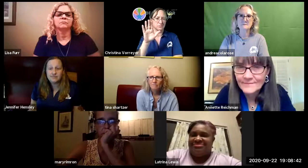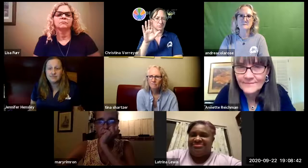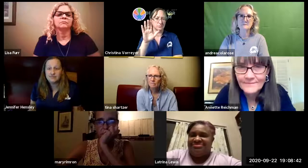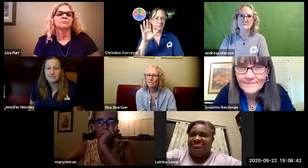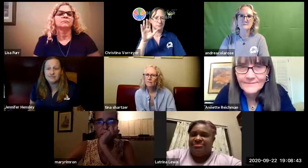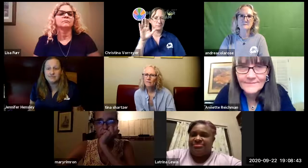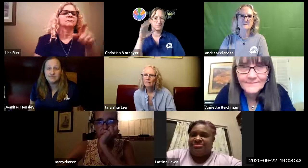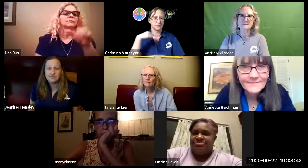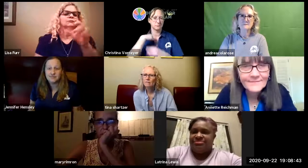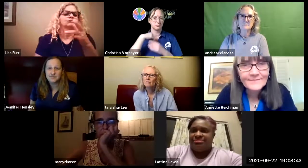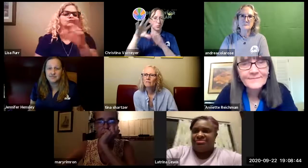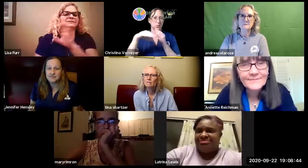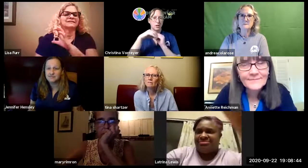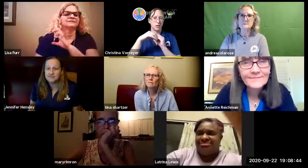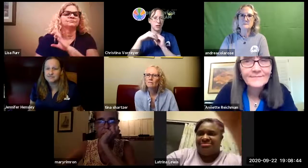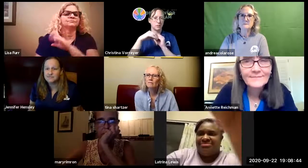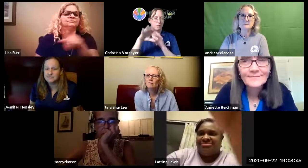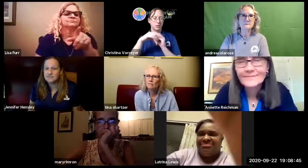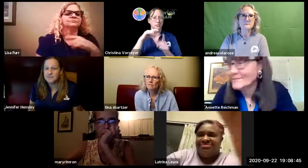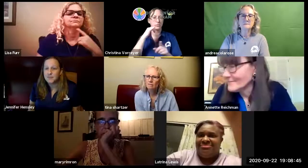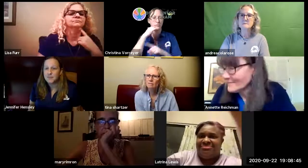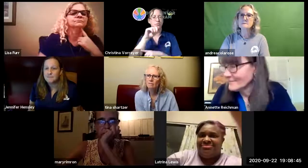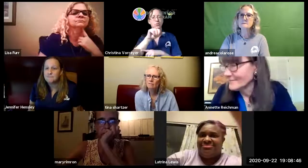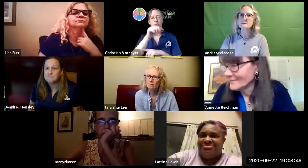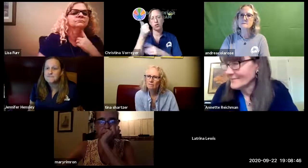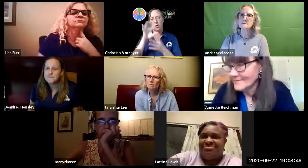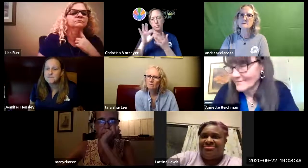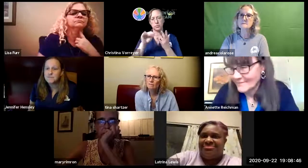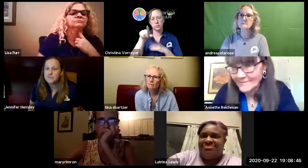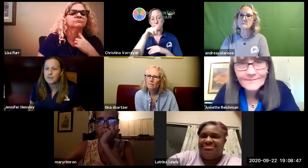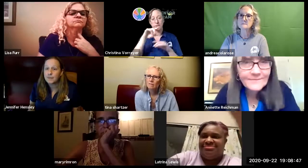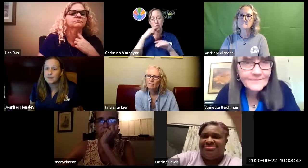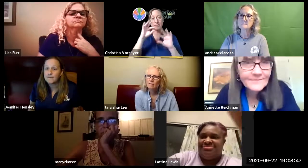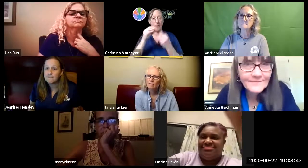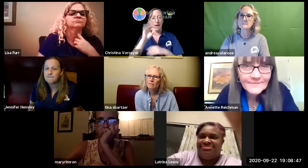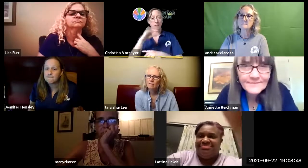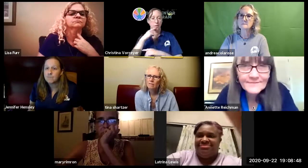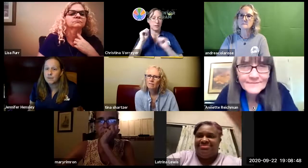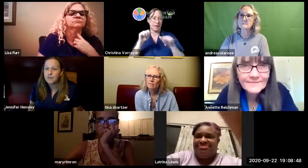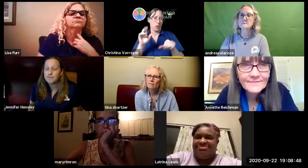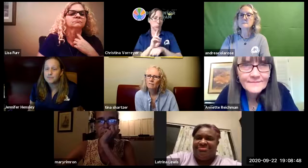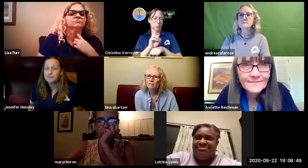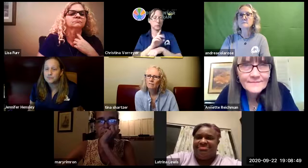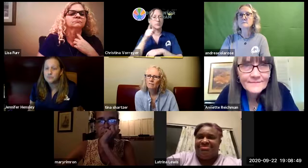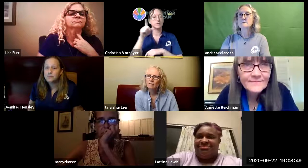and things like that it's a lot of fun this is chrissy i can add to that there